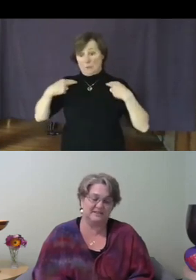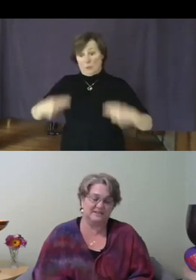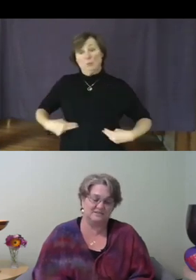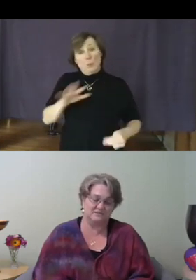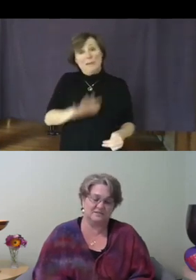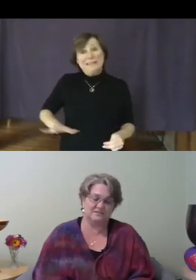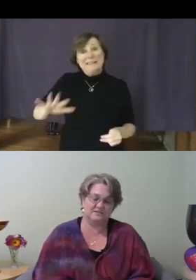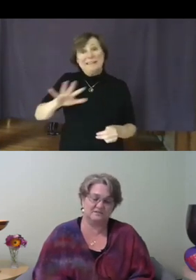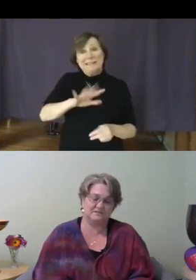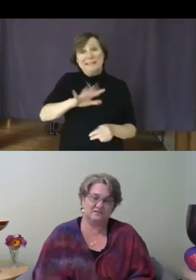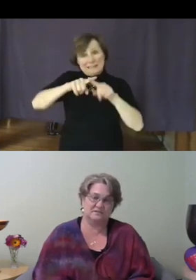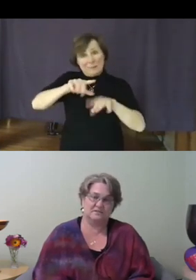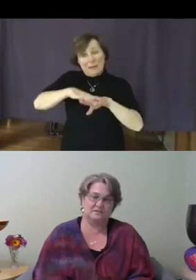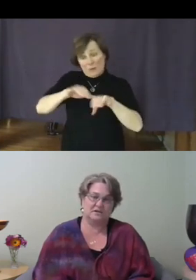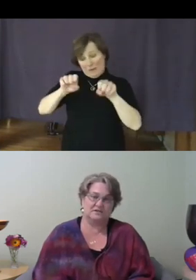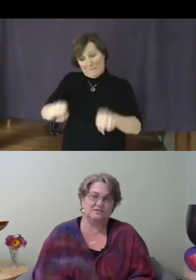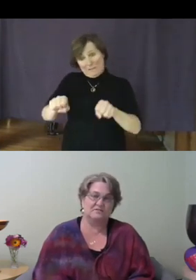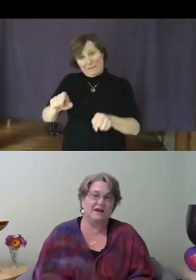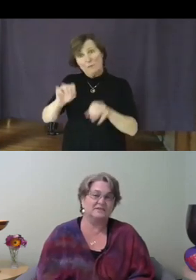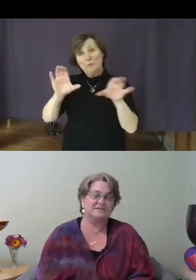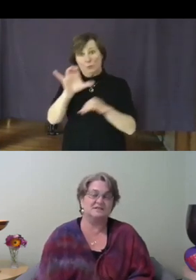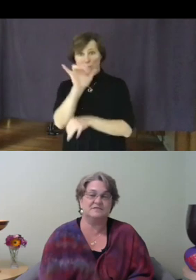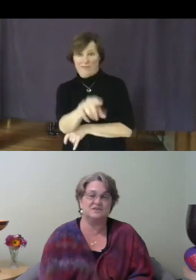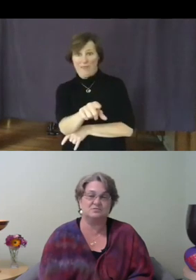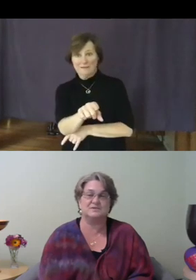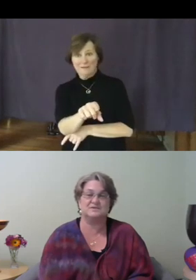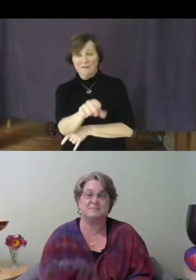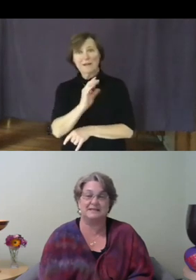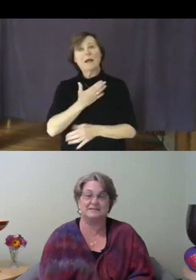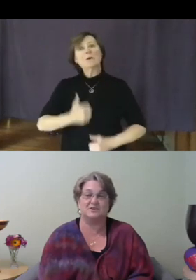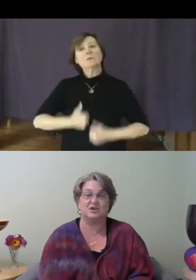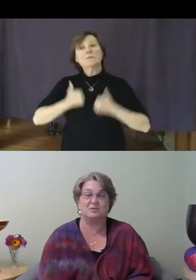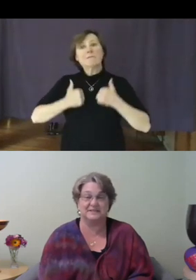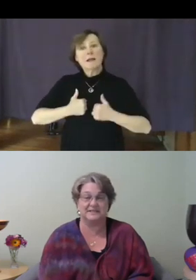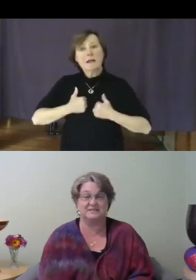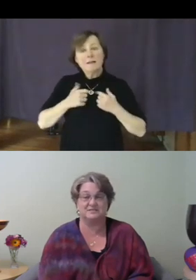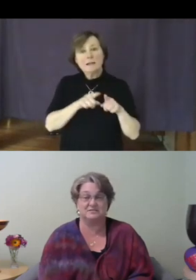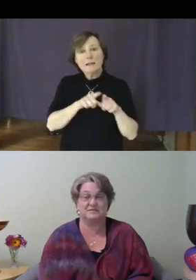do this. Our survival as individuals depends on our ability to do this. And